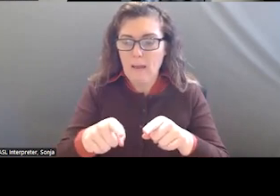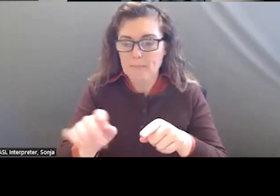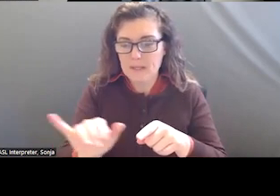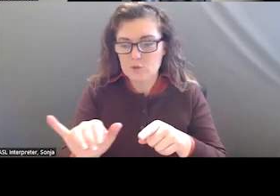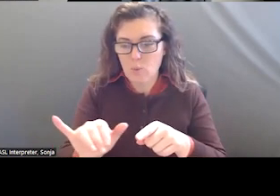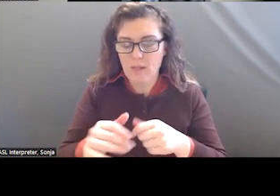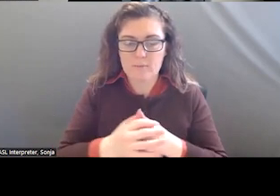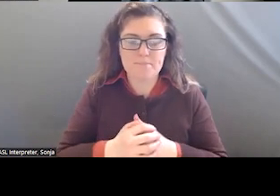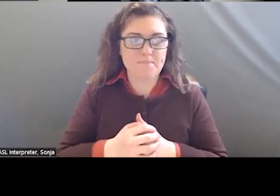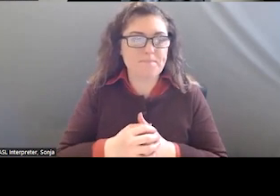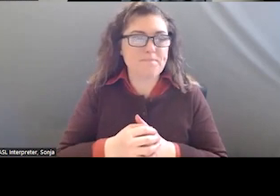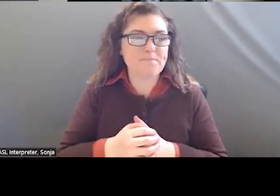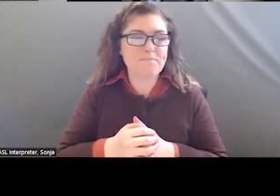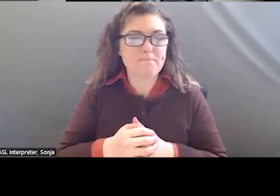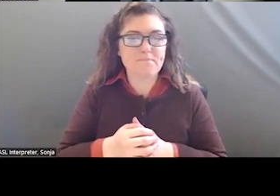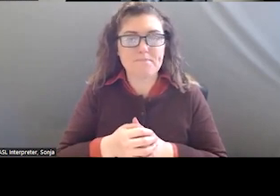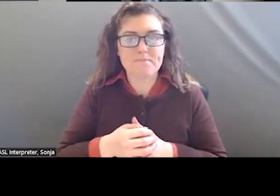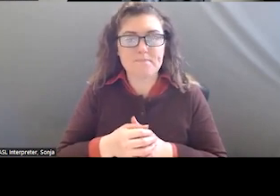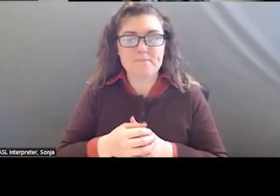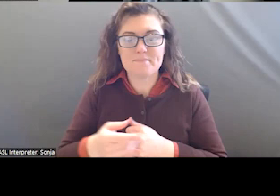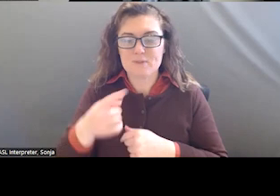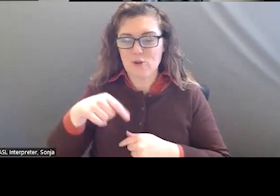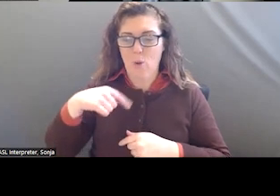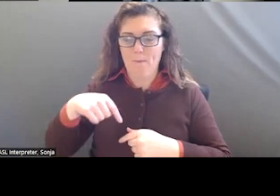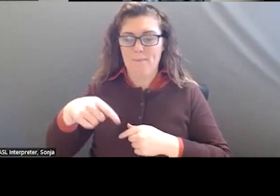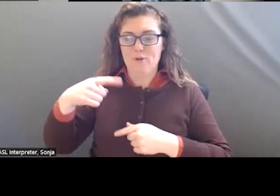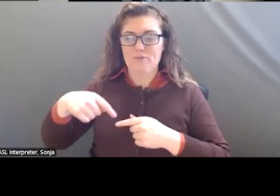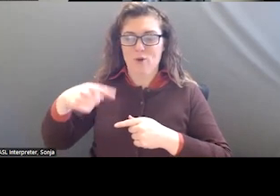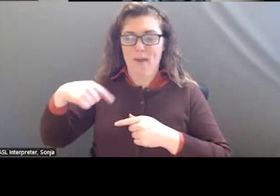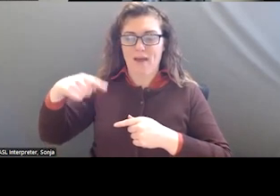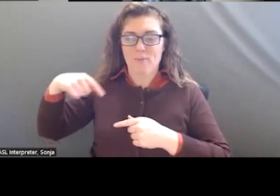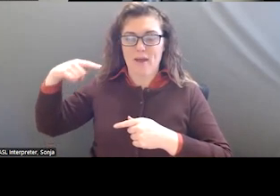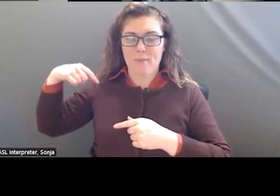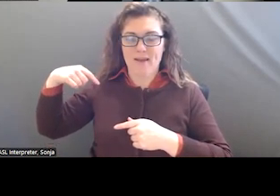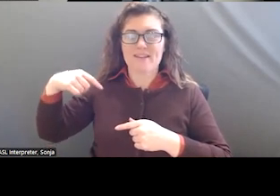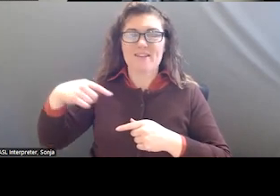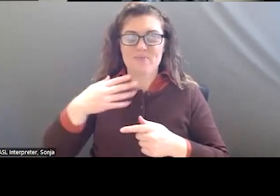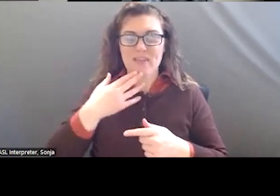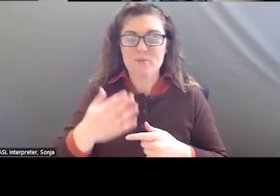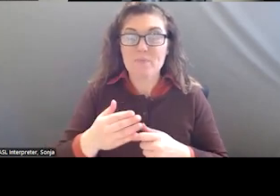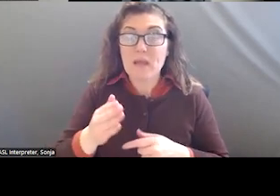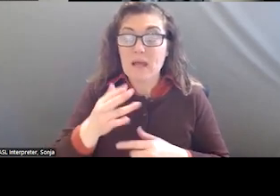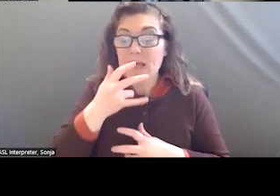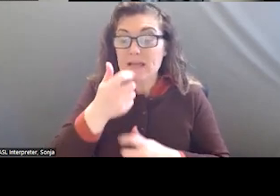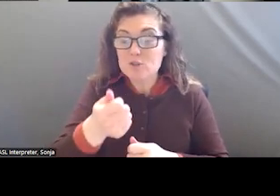INTERESTING -- SORRY, GO BACK TO THAT QUOTE -- INTERESTING PIECE HERE IS THEY RECOMMENDED